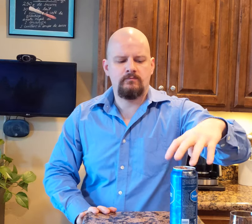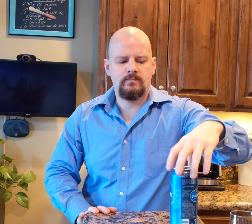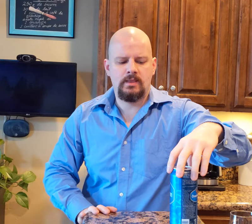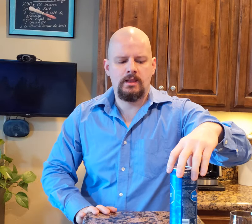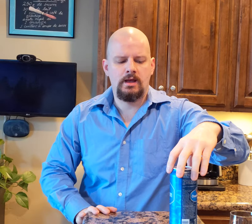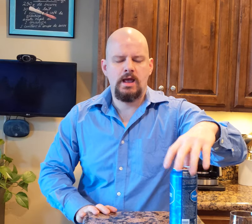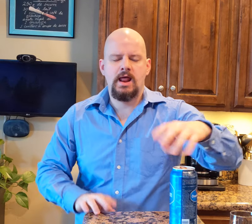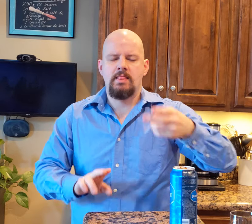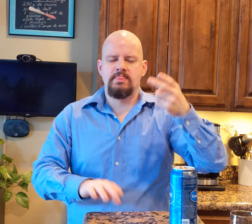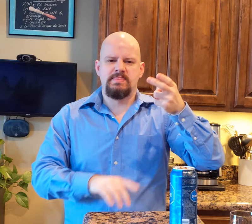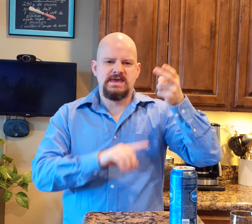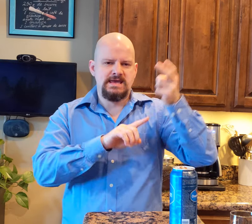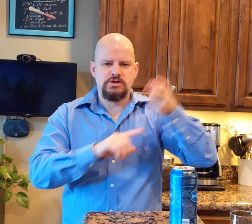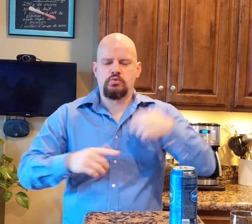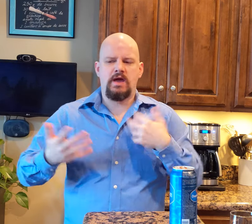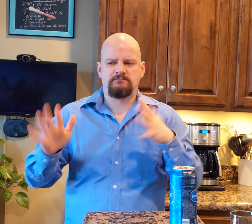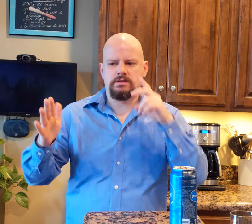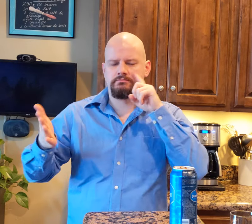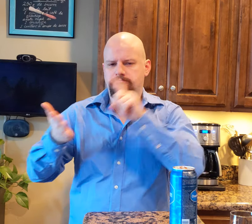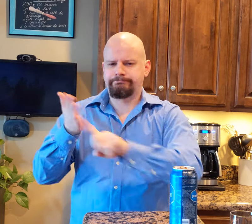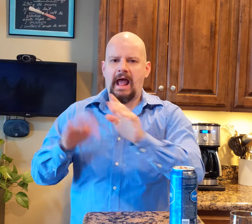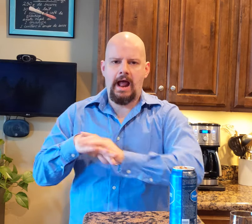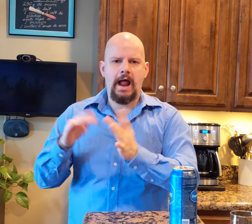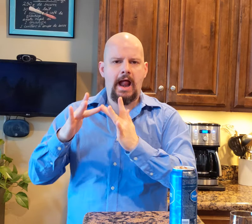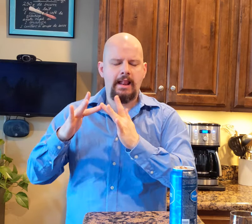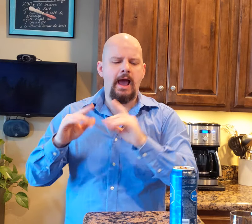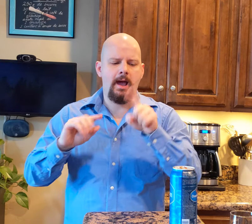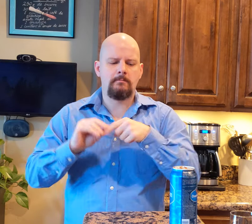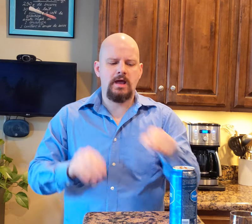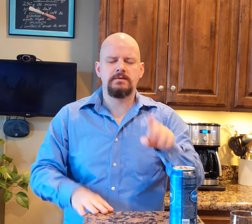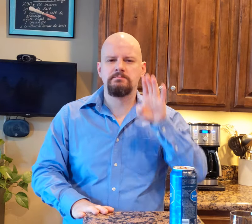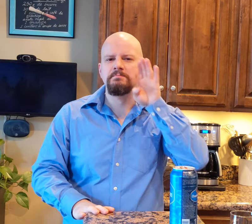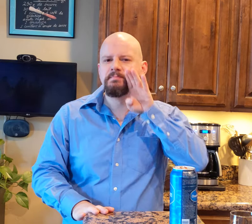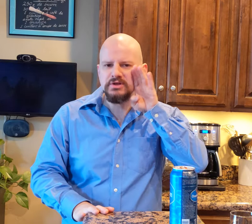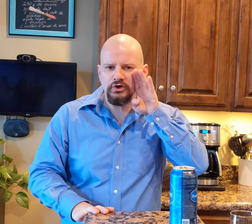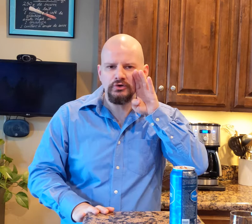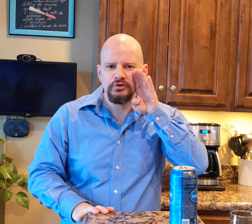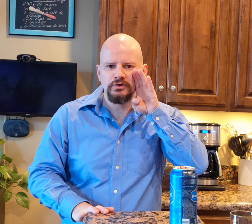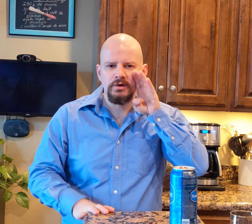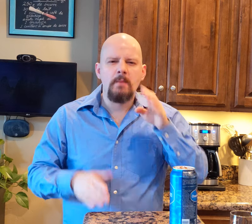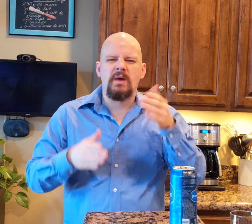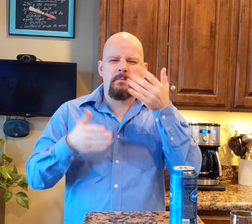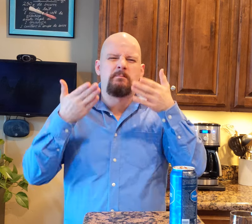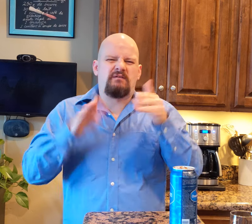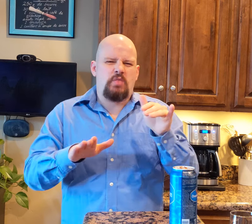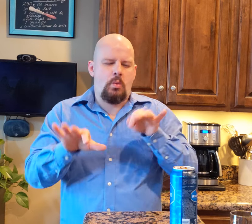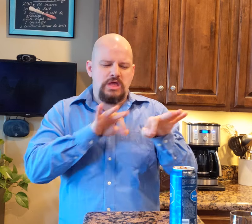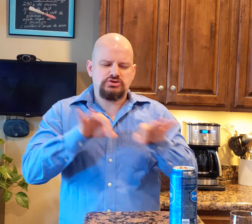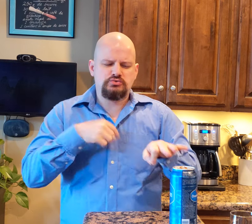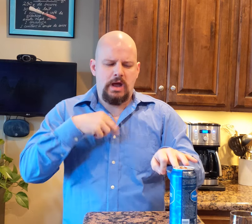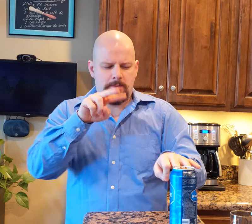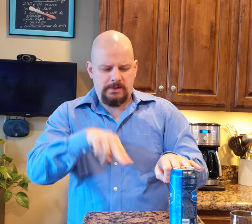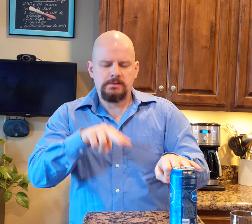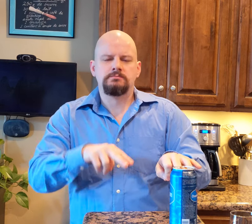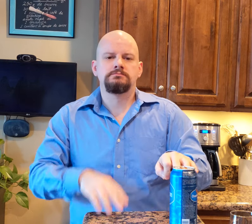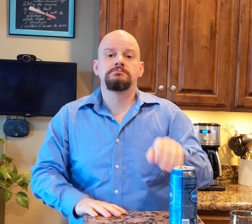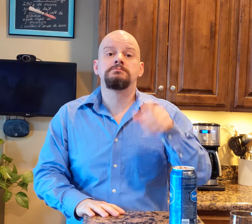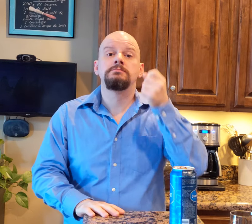I have researched the history of the beer online. It's because of the way it describes on the label.